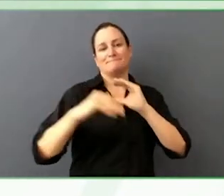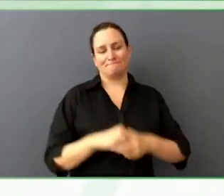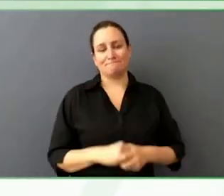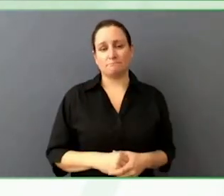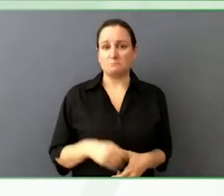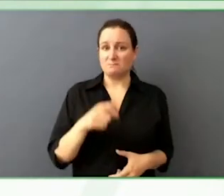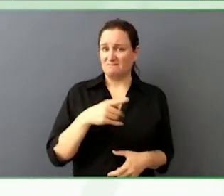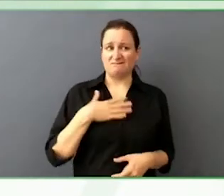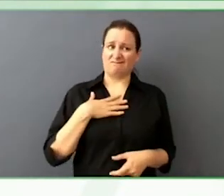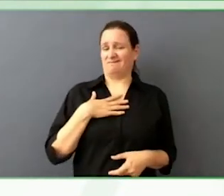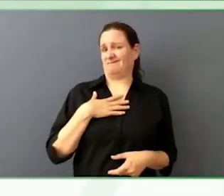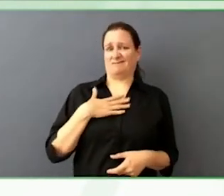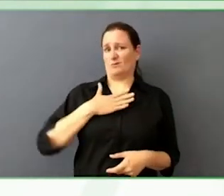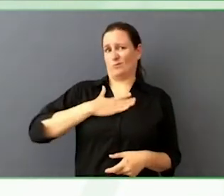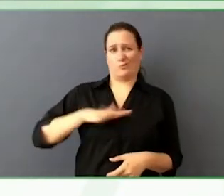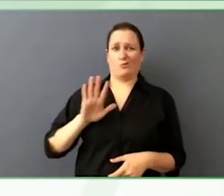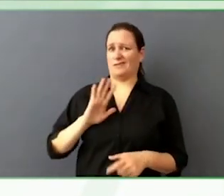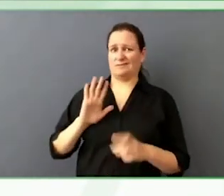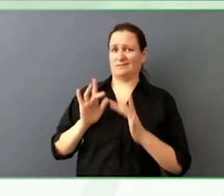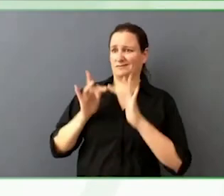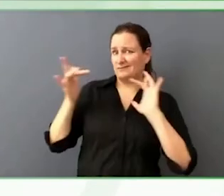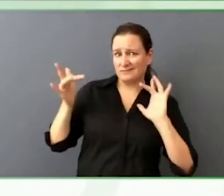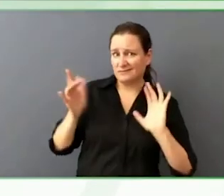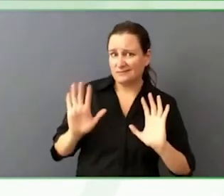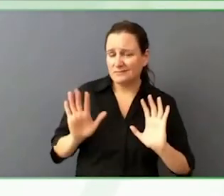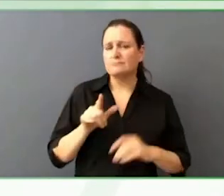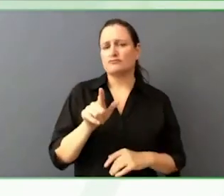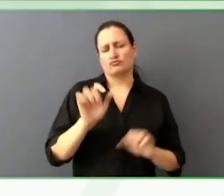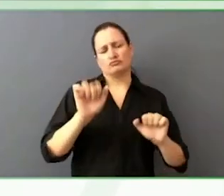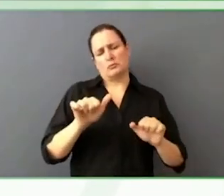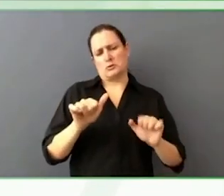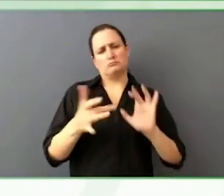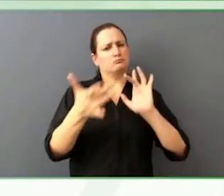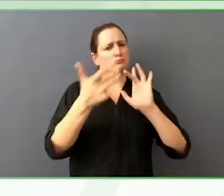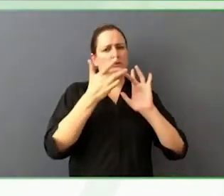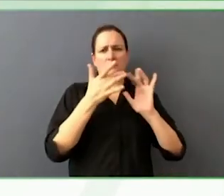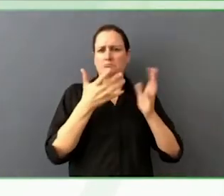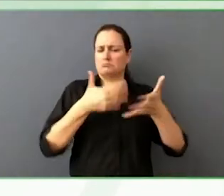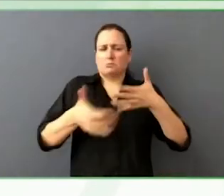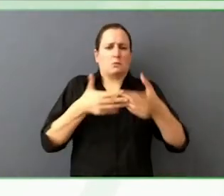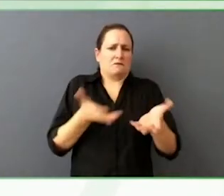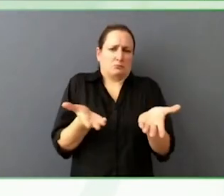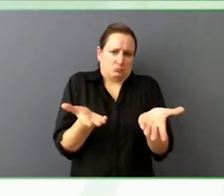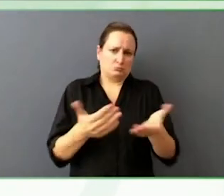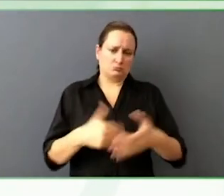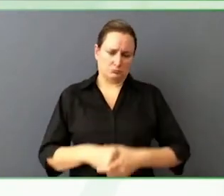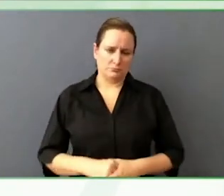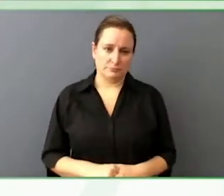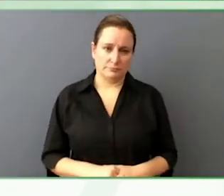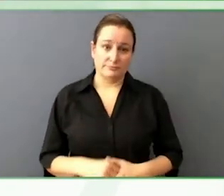Please use other formats. I was happy, I do still use Twitter for now. I moise happy to talk at it.